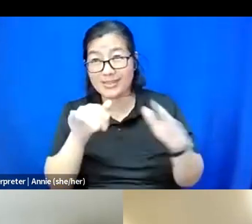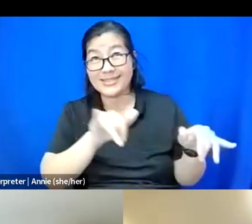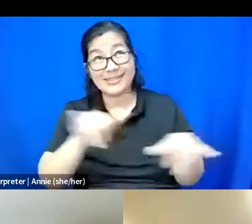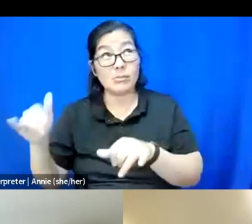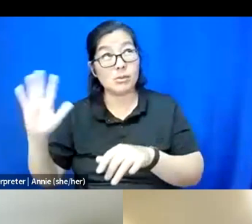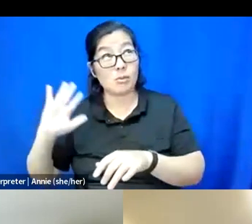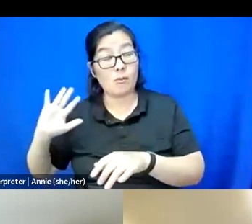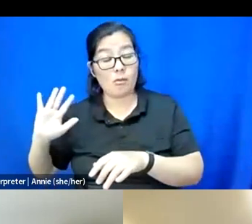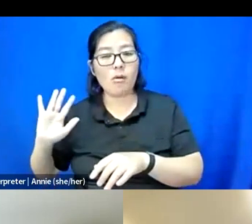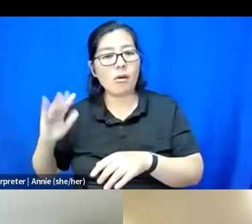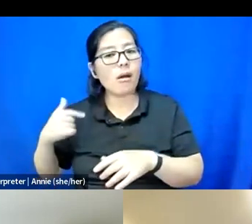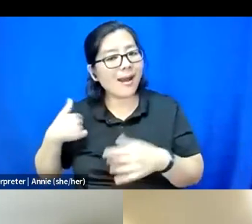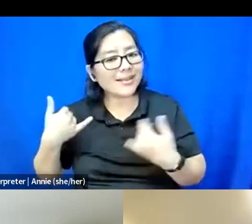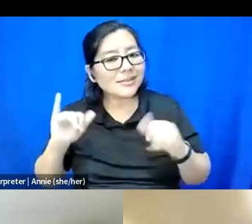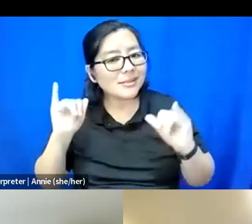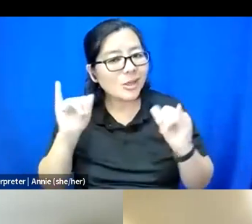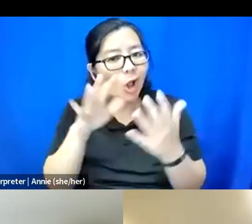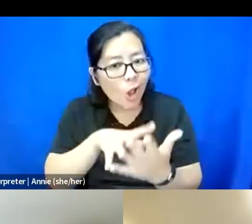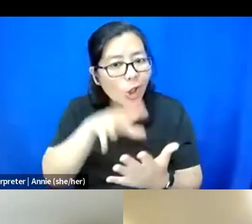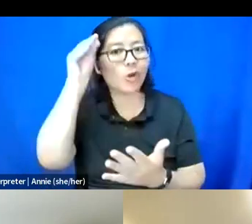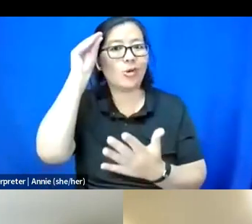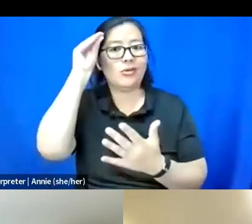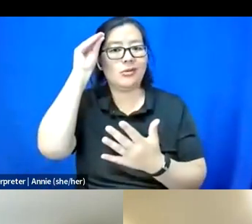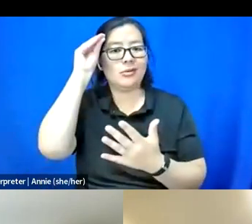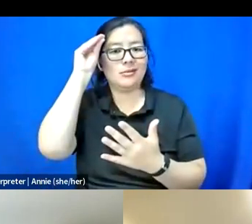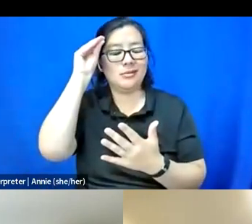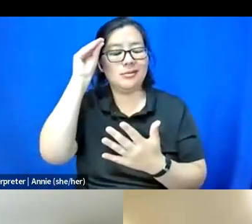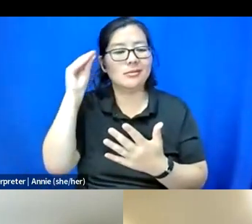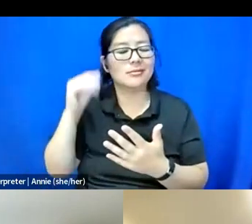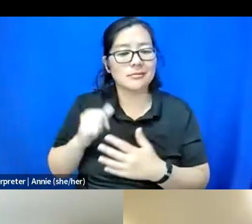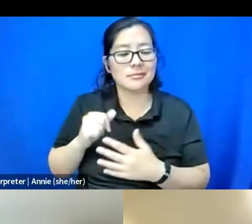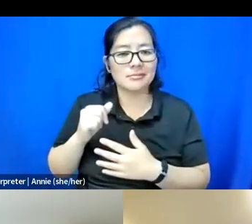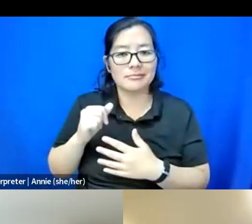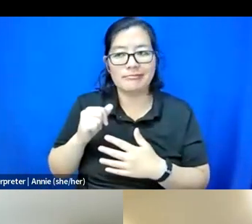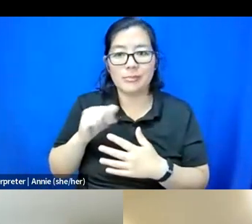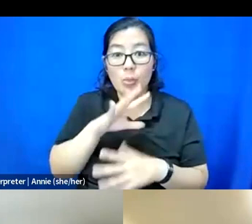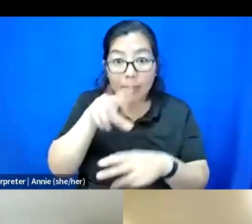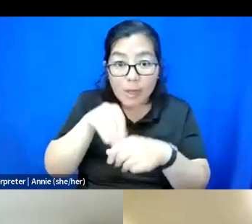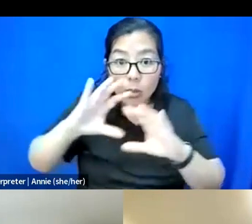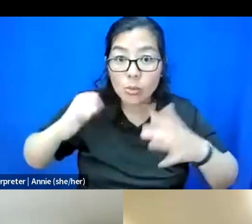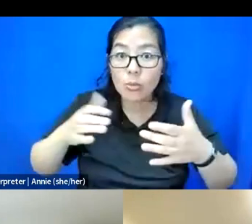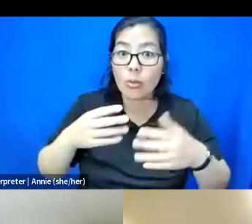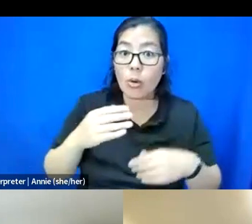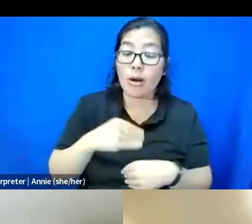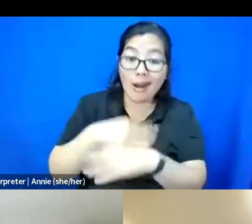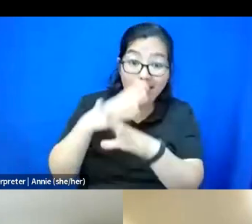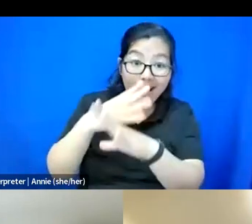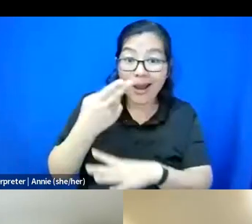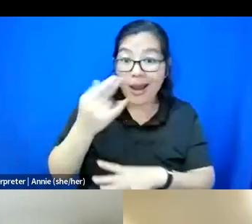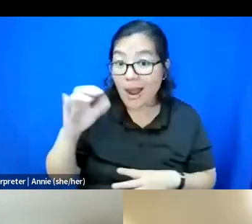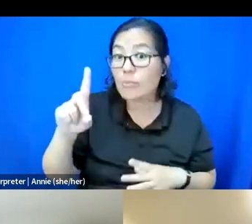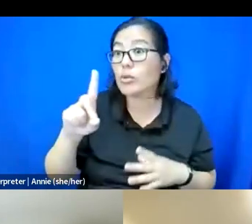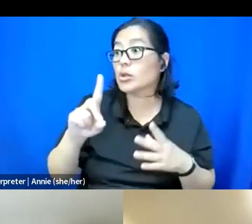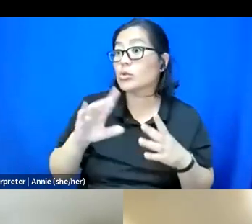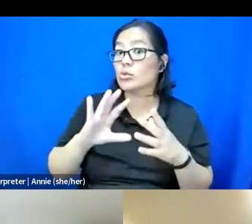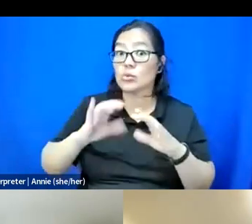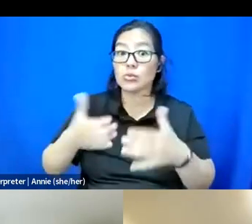I can still learn, like, in a group, in a hybrid group teaches me creative ways